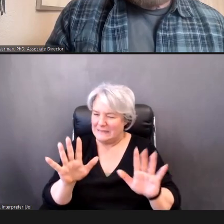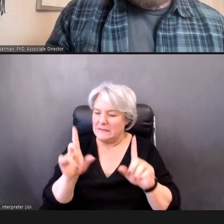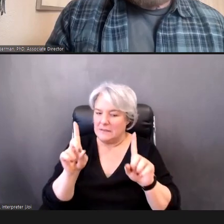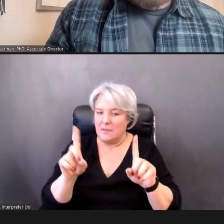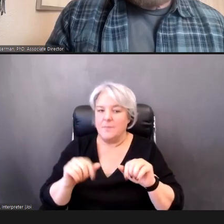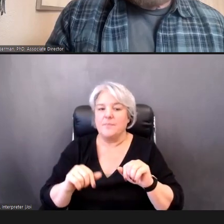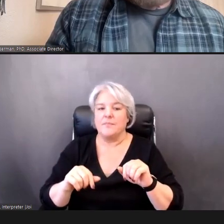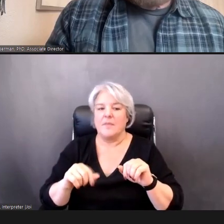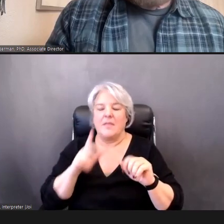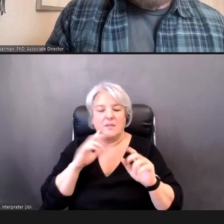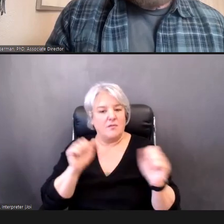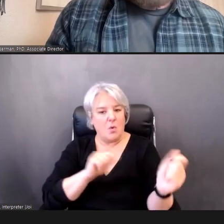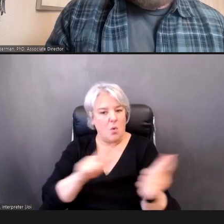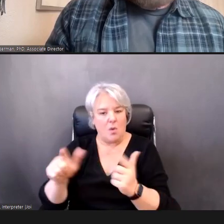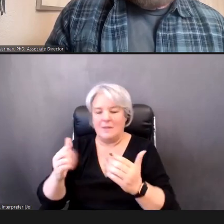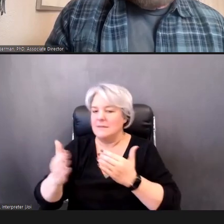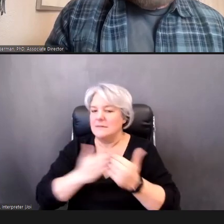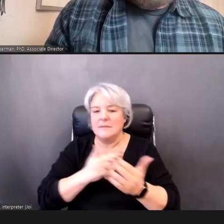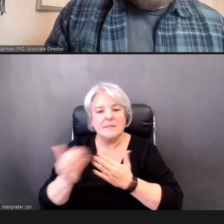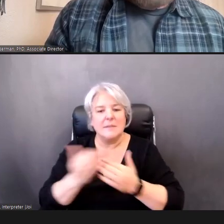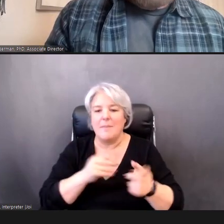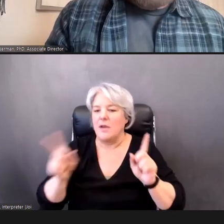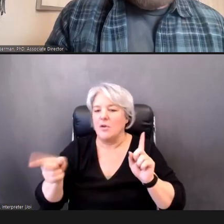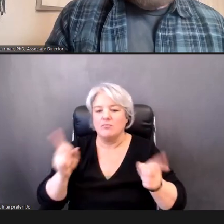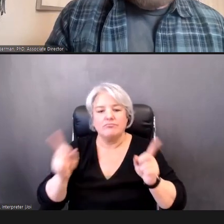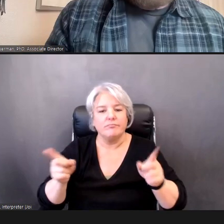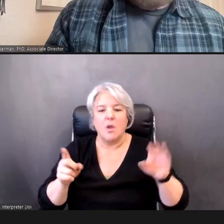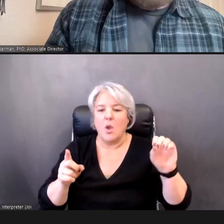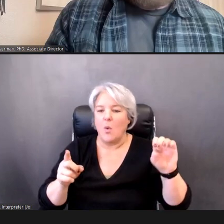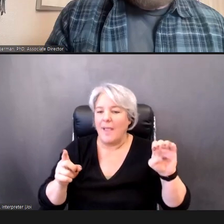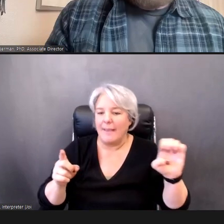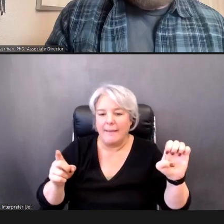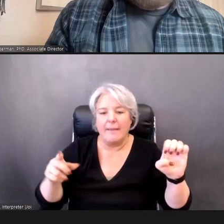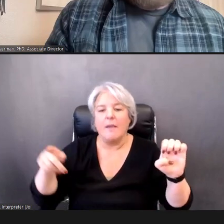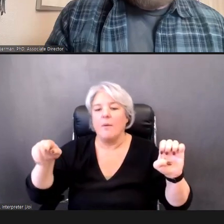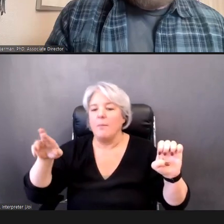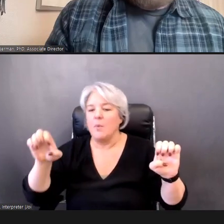using -- be sure to refresh yourself on the resources, that we